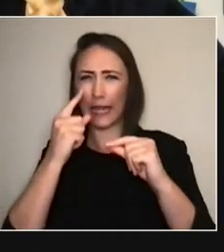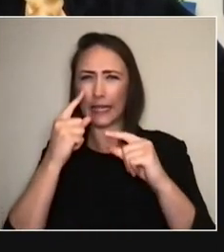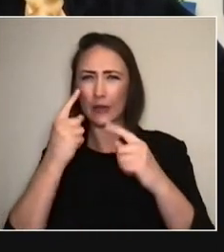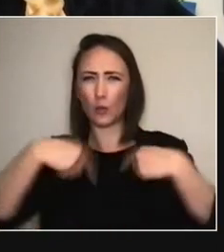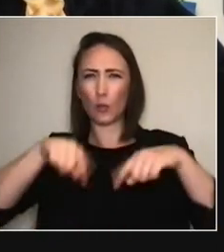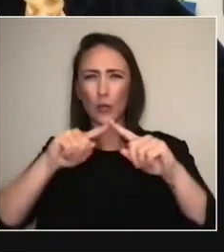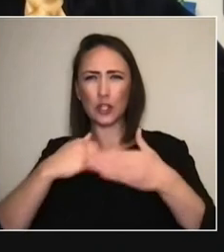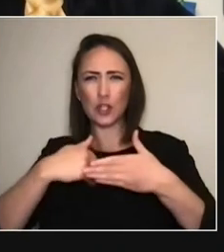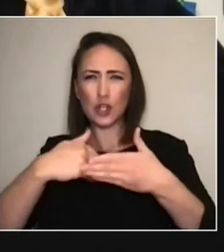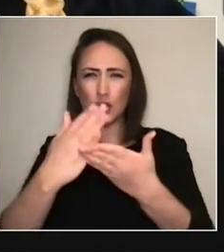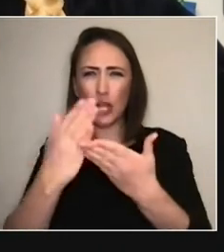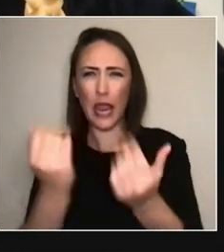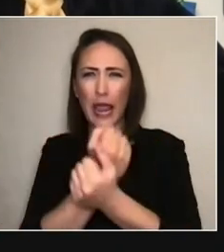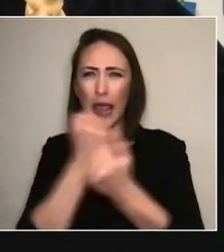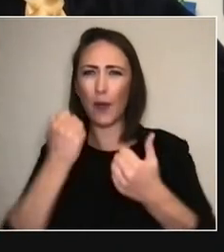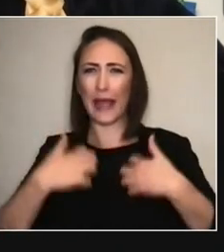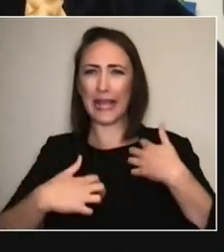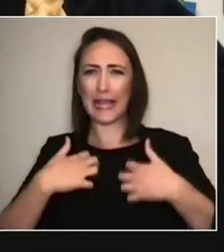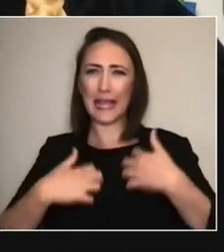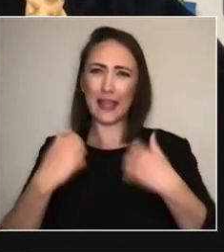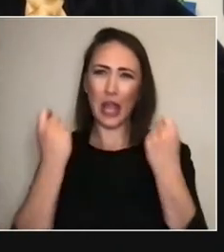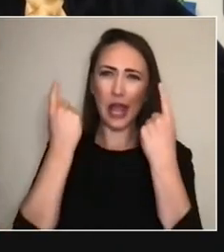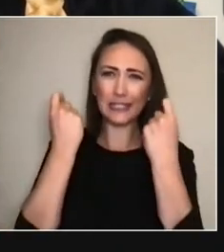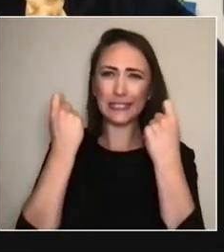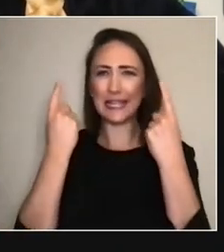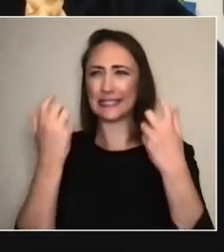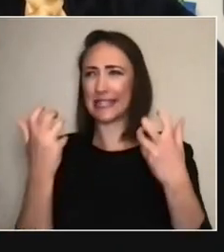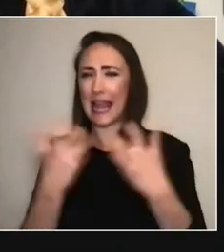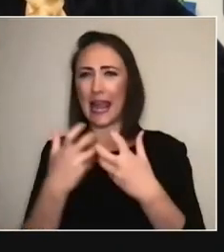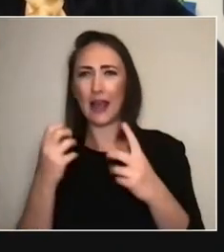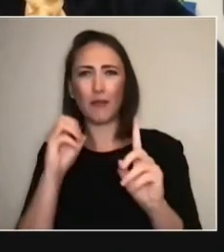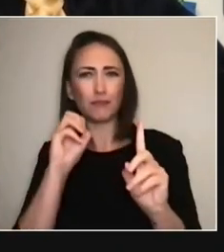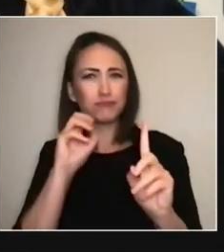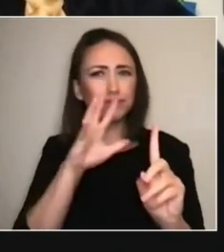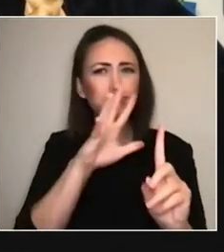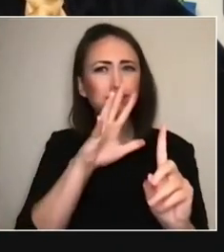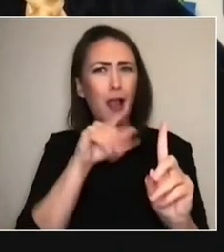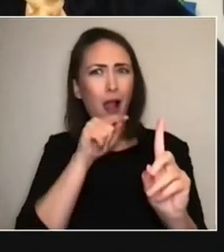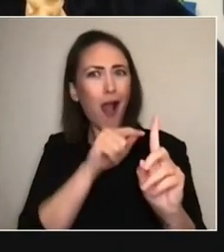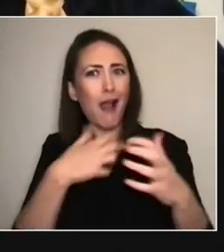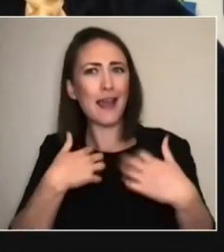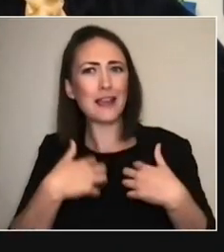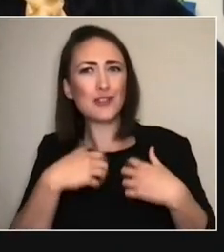and spotlight interesting people and engage in different things? So, yeah, we created a podcast series. It's been really fun.